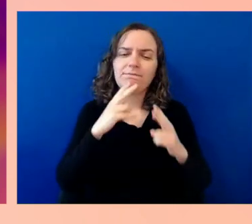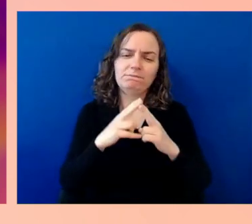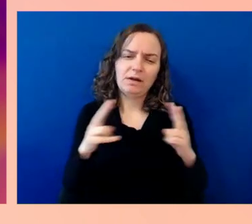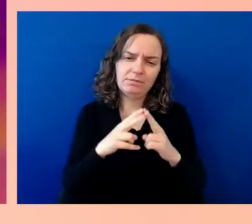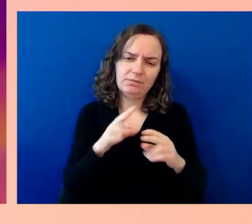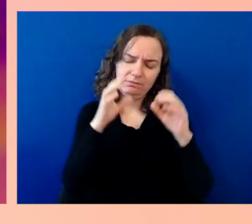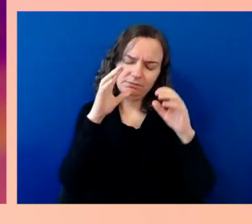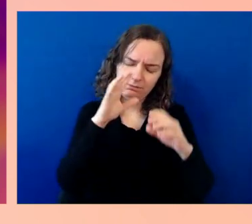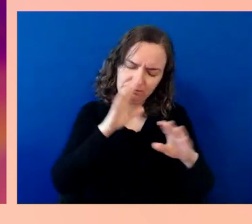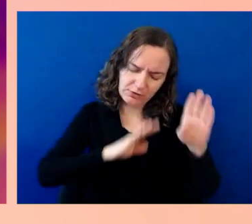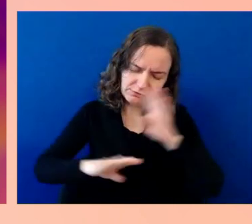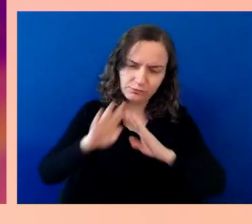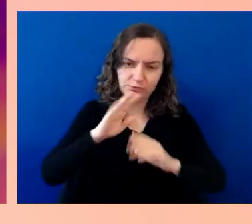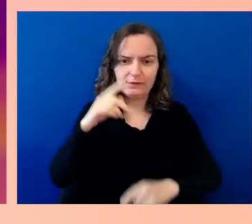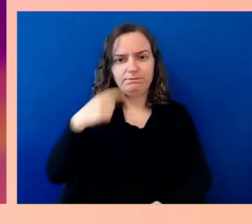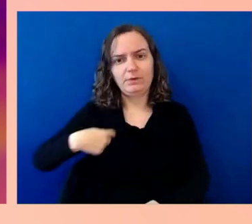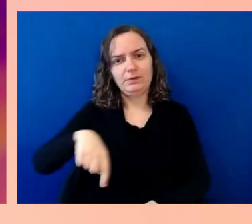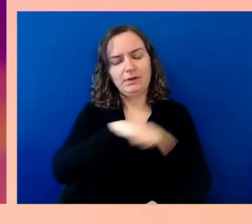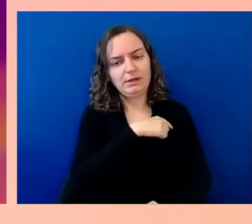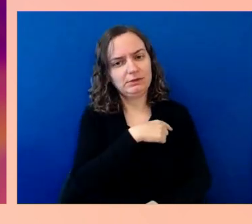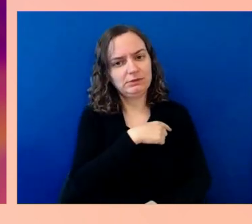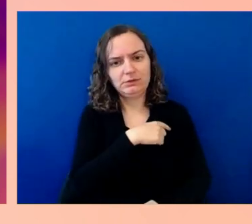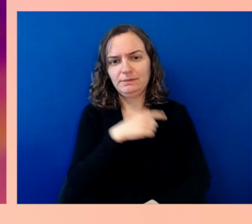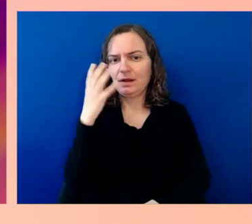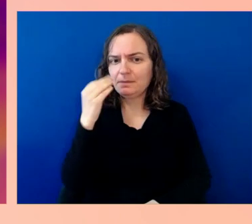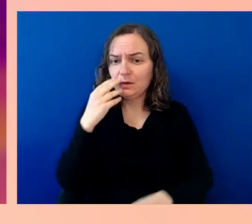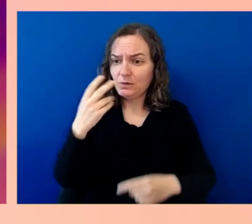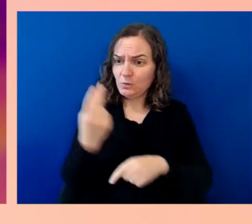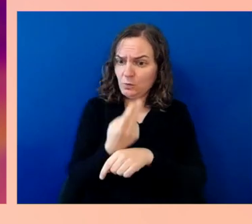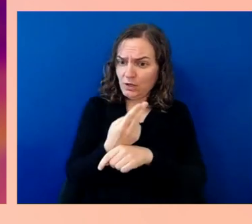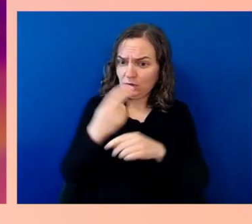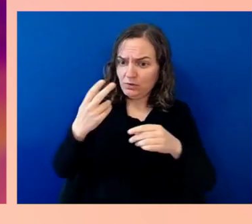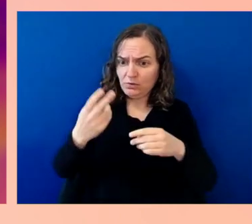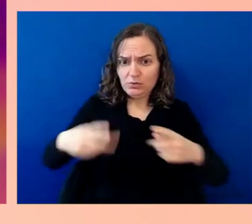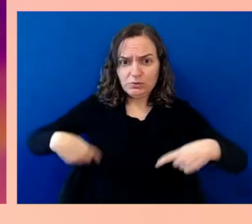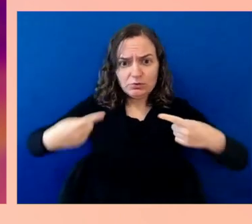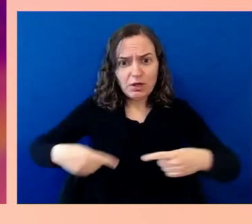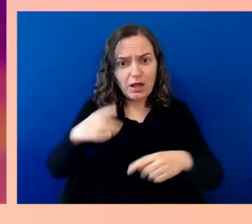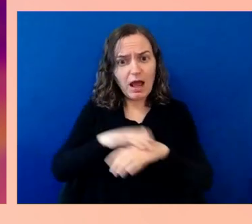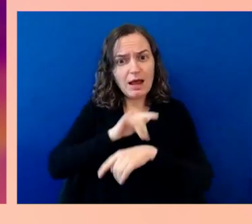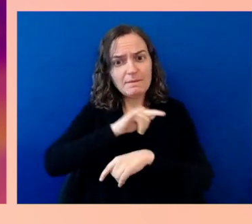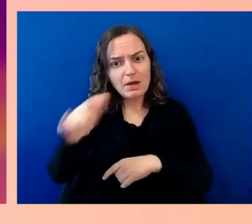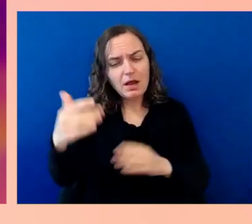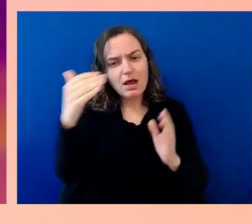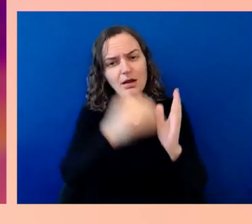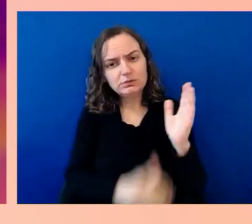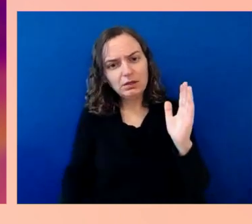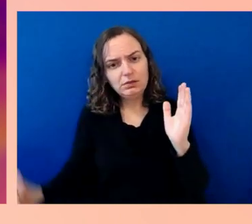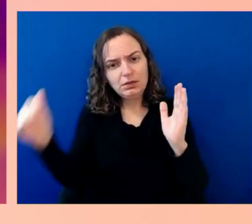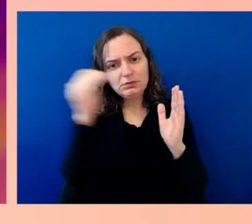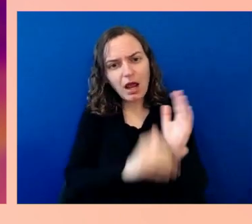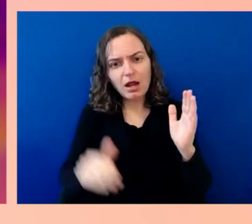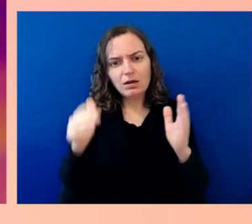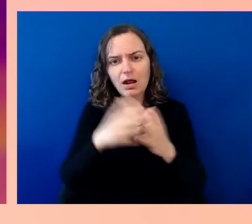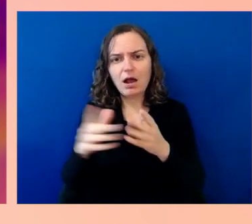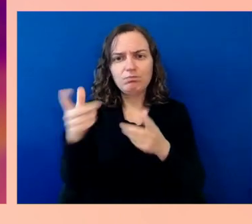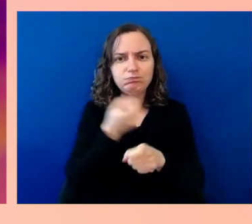again that their wheelchairs are damaged, or that they have an experience that just not, in terms of function